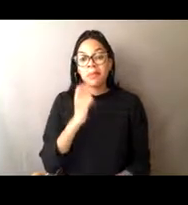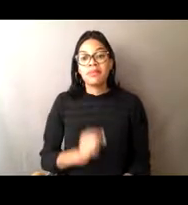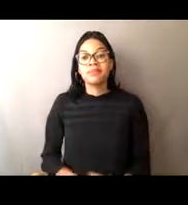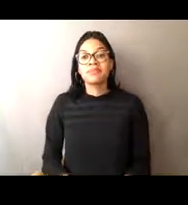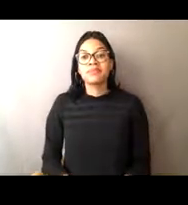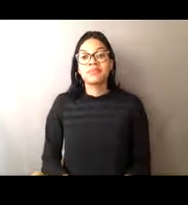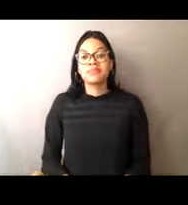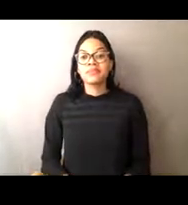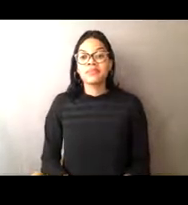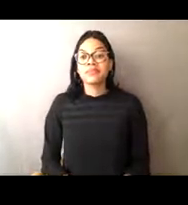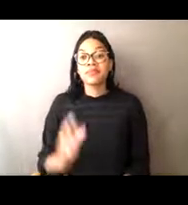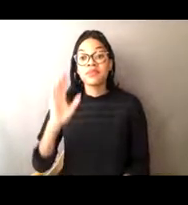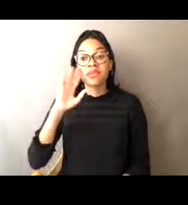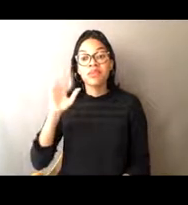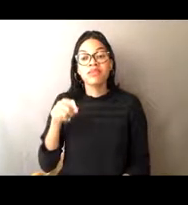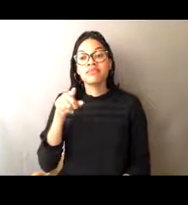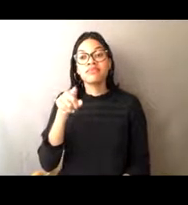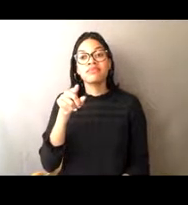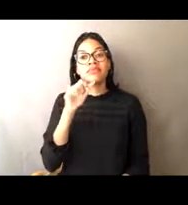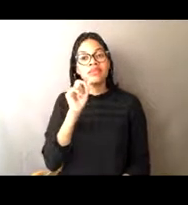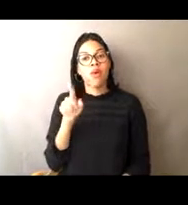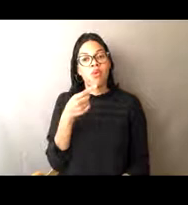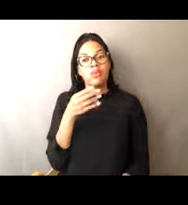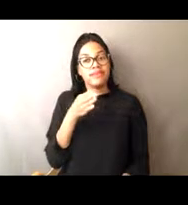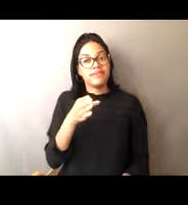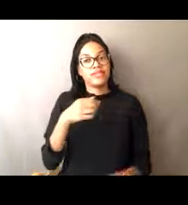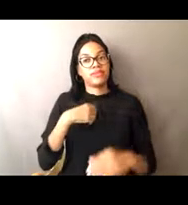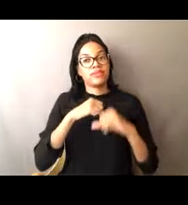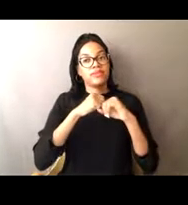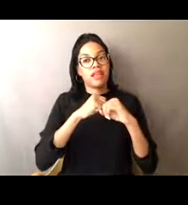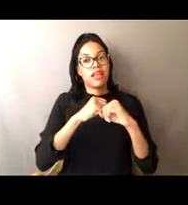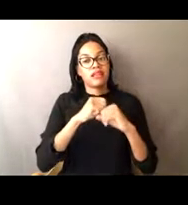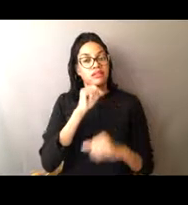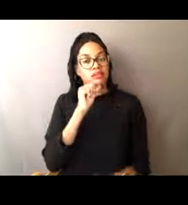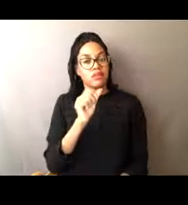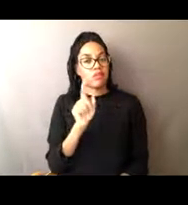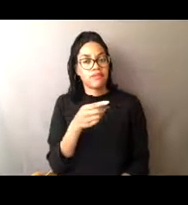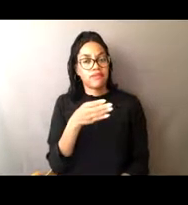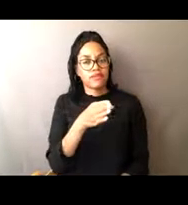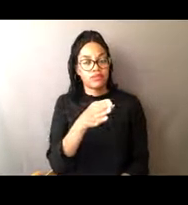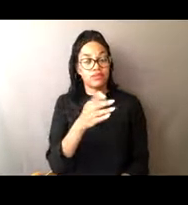So at NOAA's Office of Law Enforcement, and particularly in Alaska,